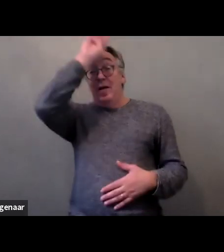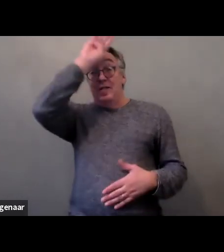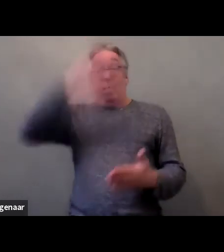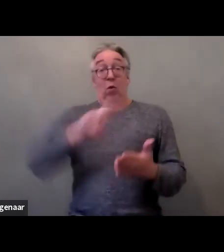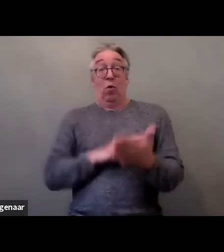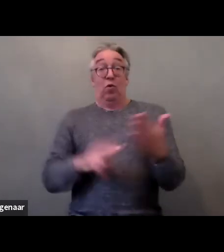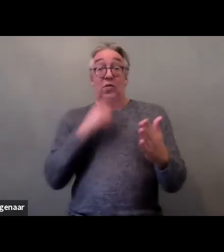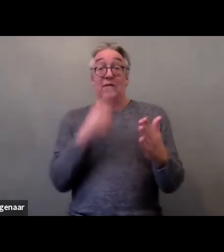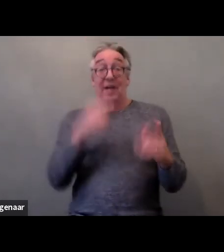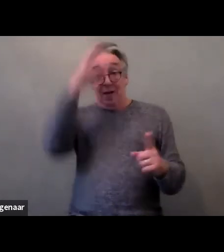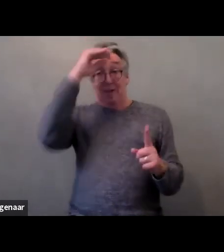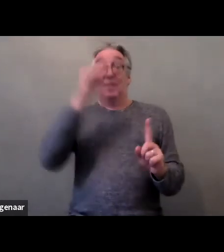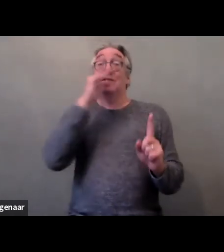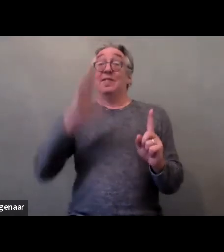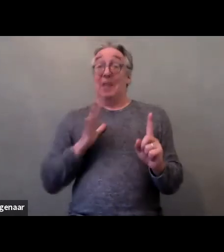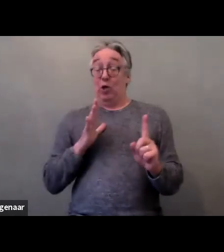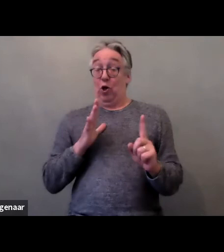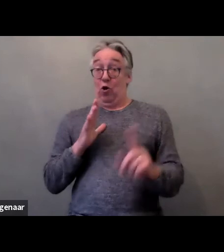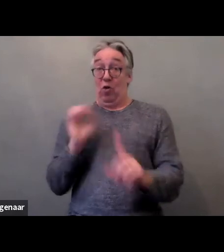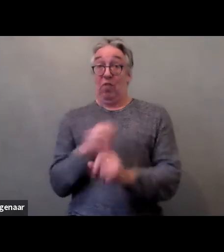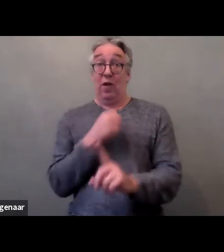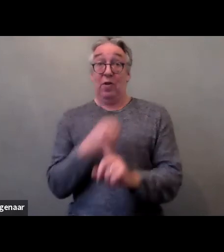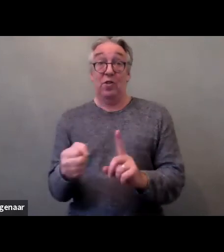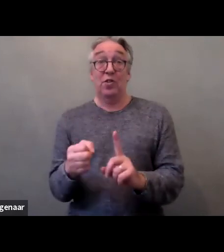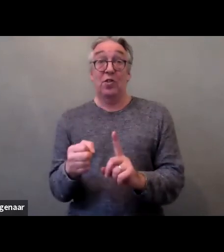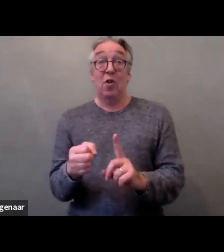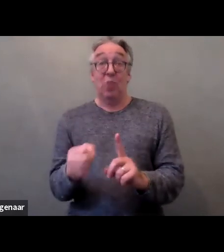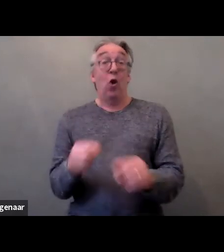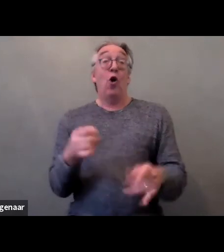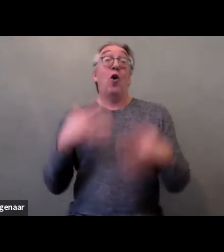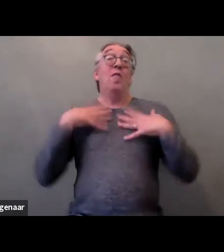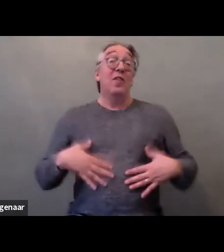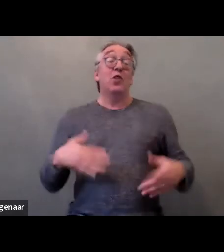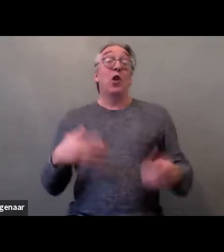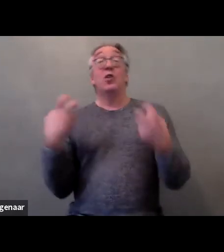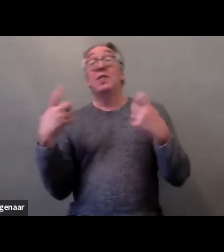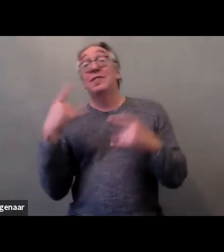that results in physical, sexual, psychological and/or economic violence